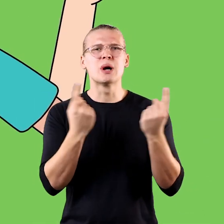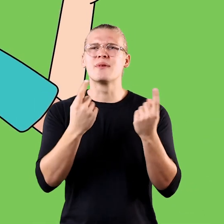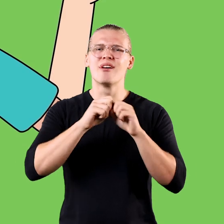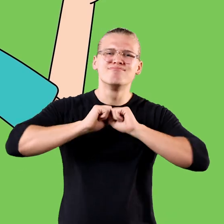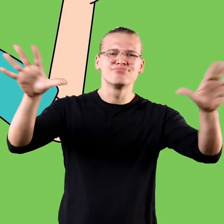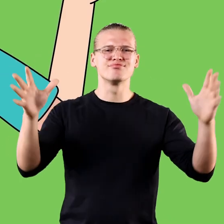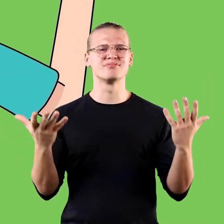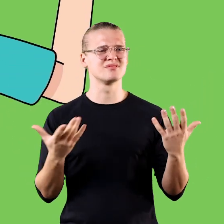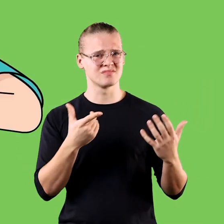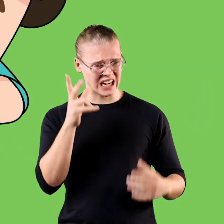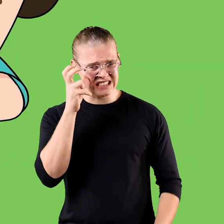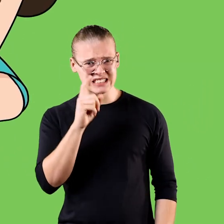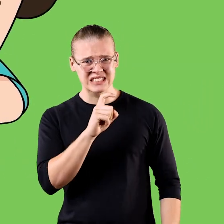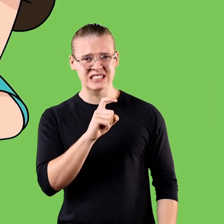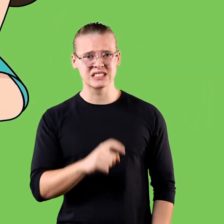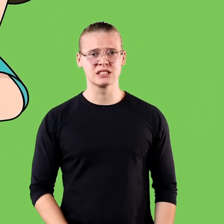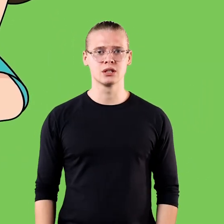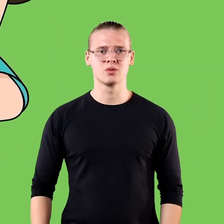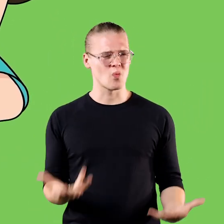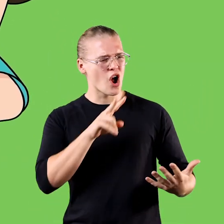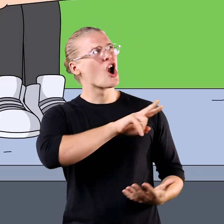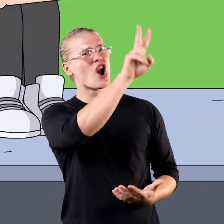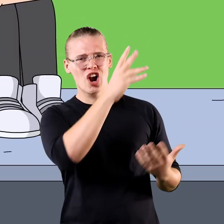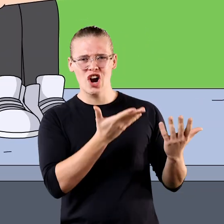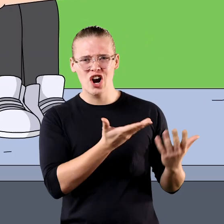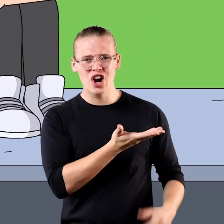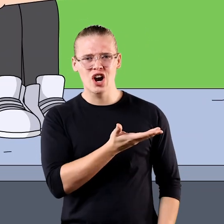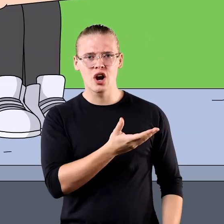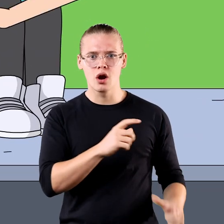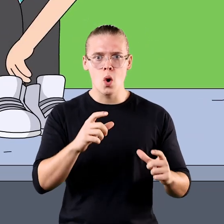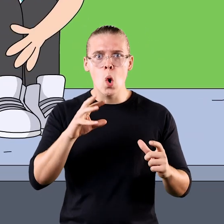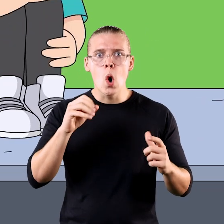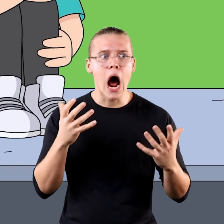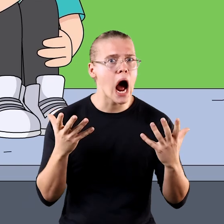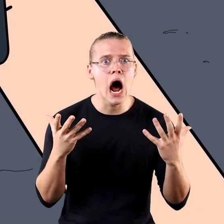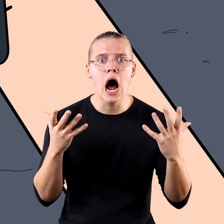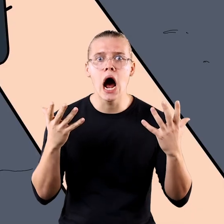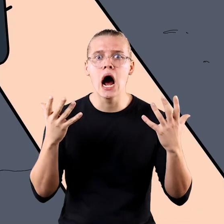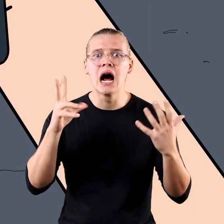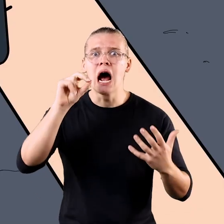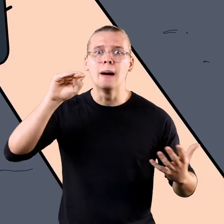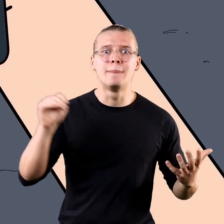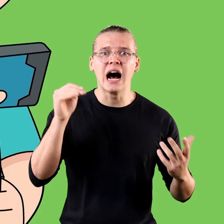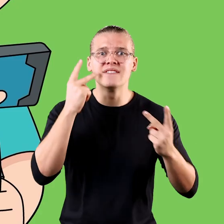You can't just make something go viral... Are you even listening? What're you looking at? Whoa.